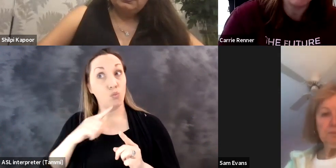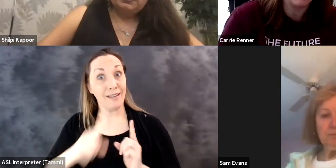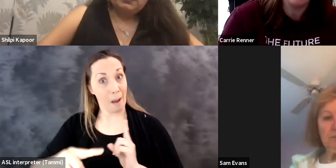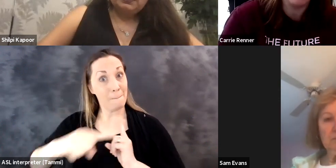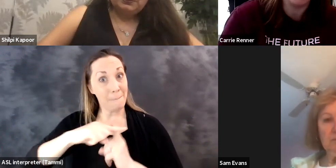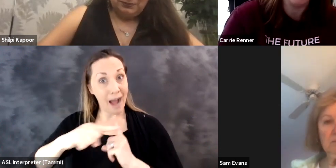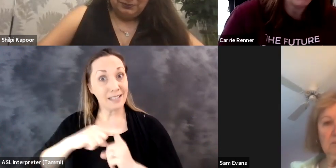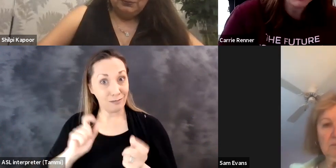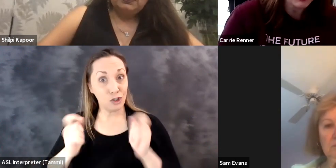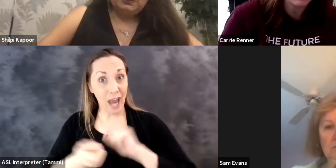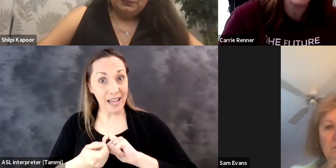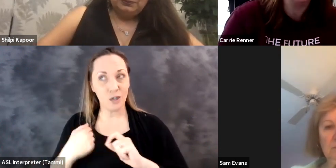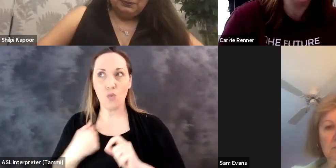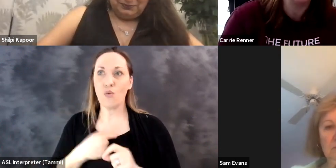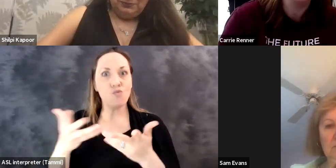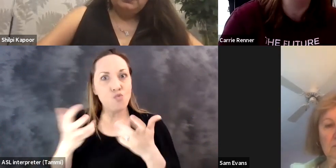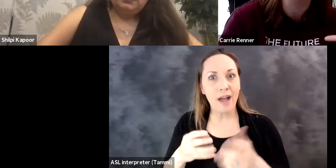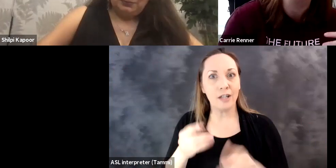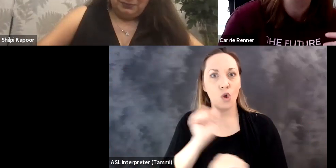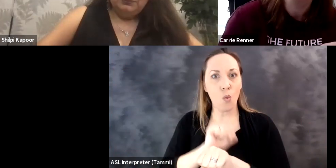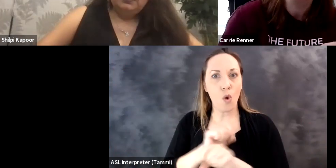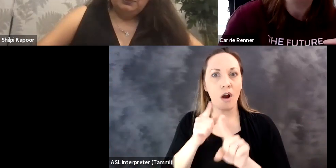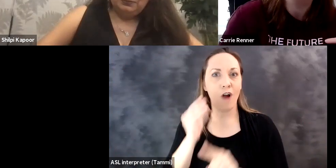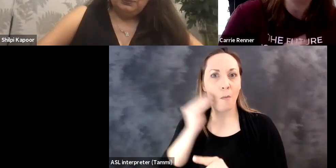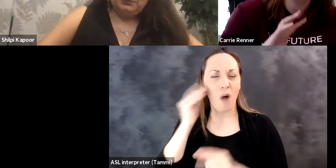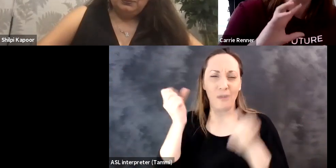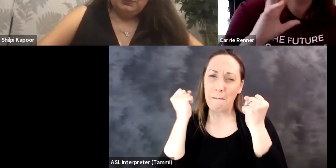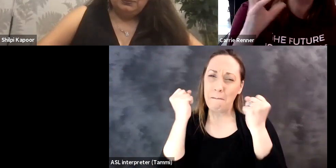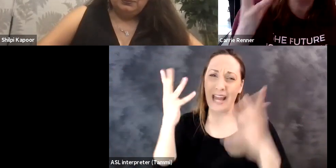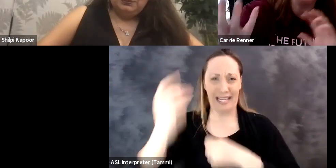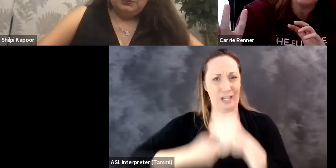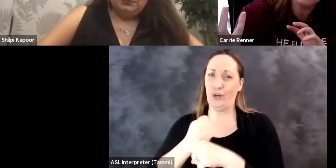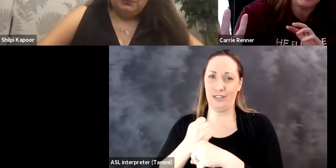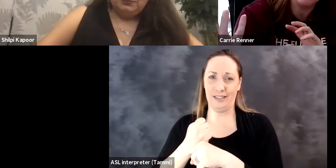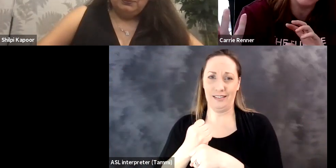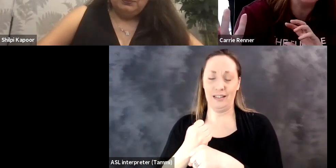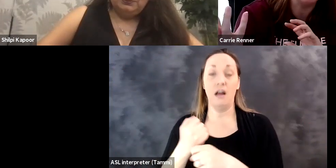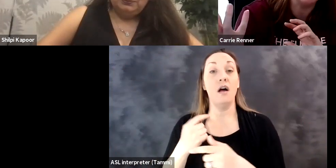is a really positive move. This is fantastic. We've been asking to work from home for